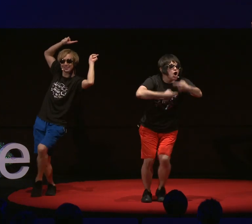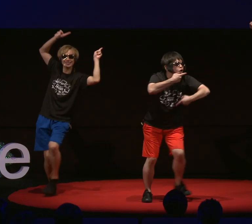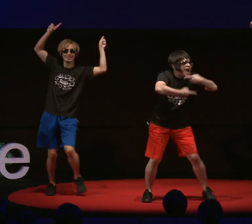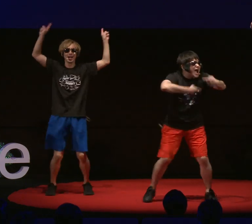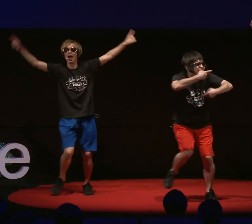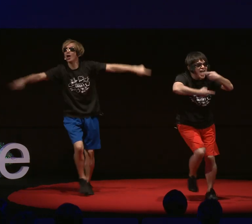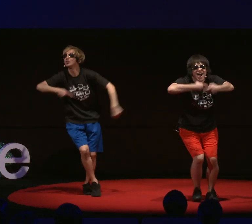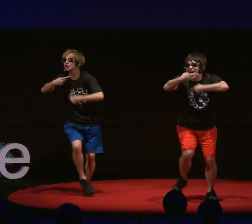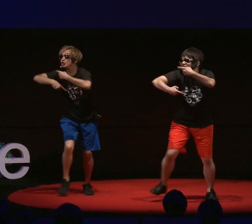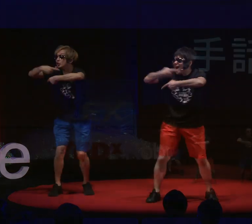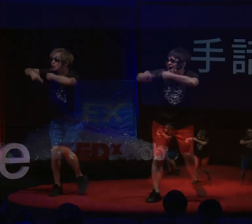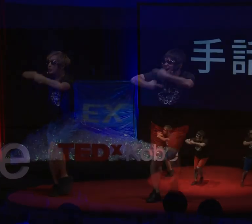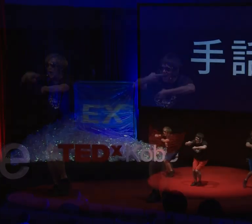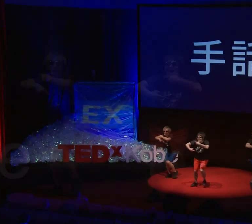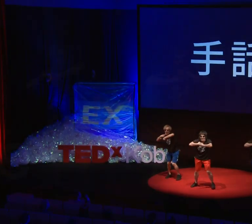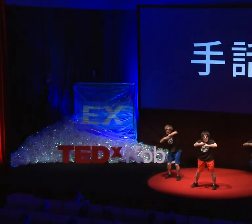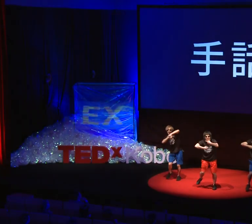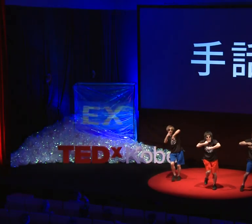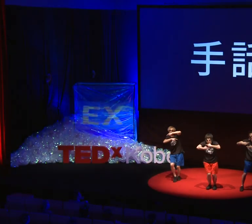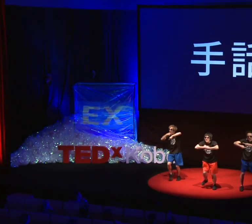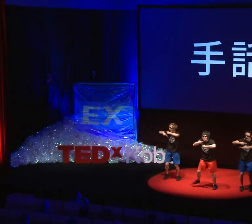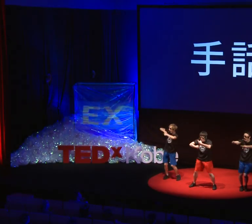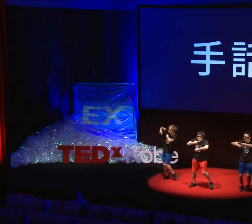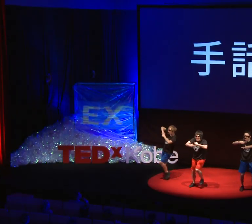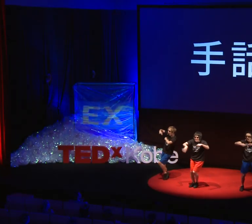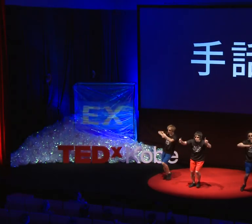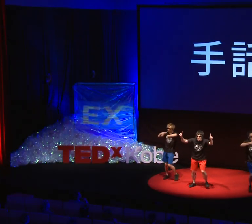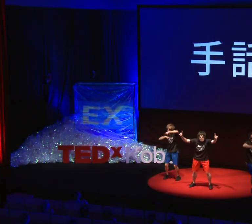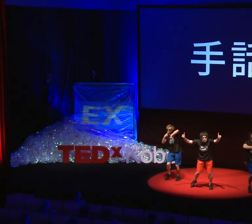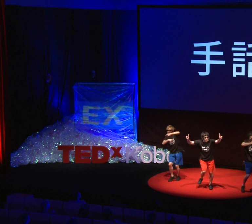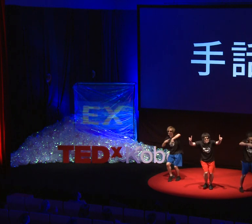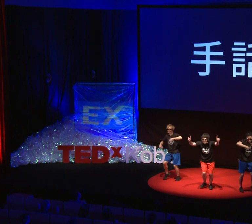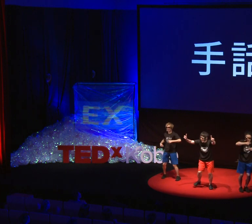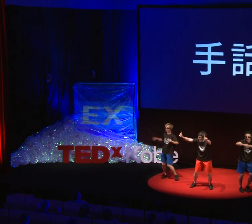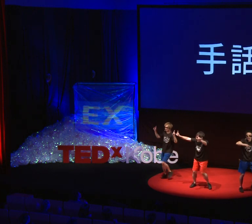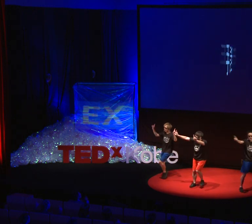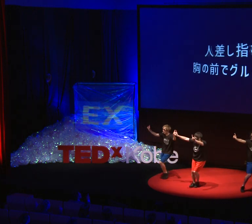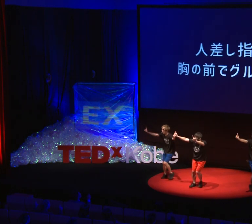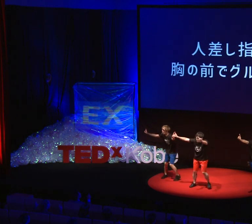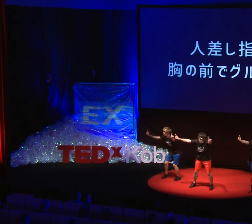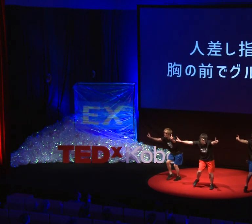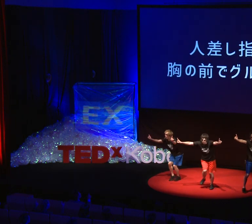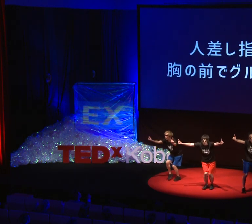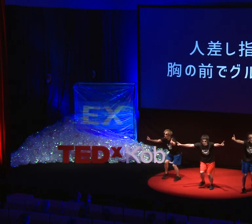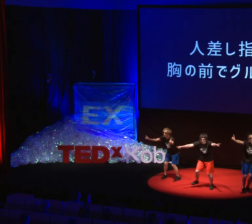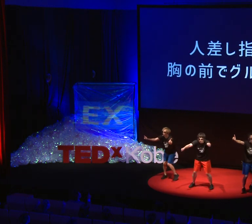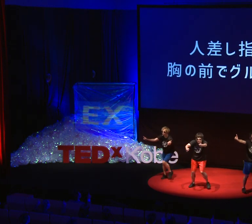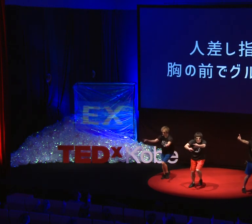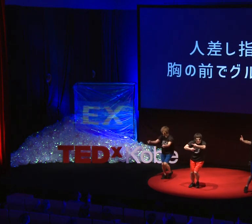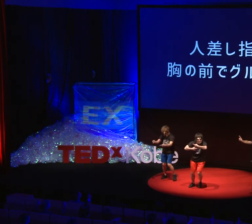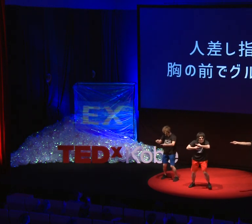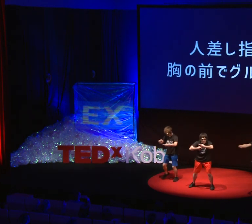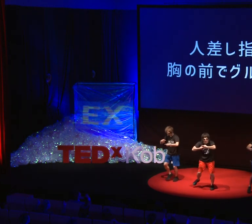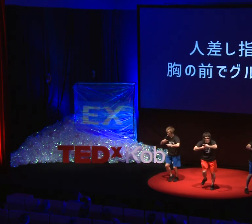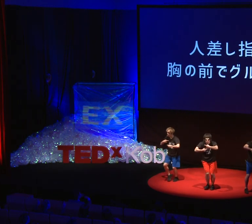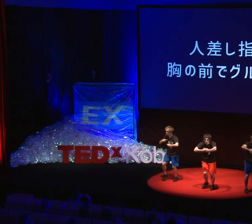Together: Sign language! [Sign language] O: Stick out your pointing fingers, bring them in front of your chest,